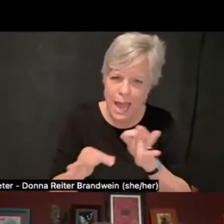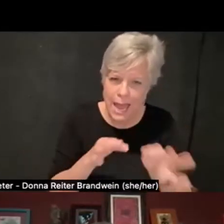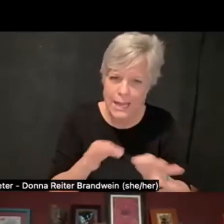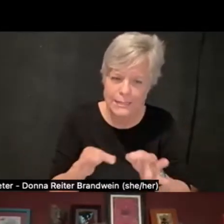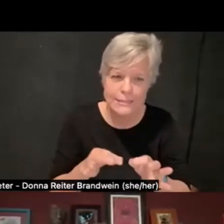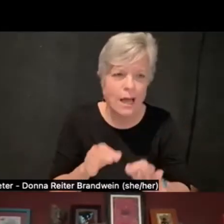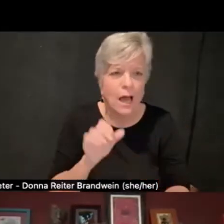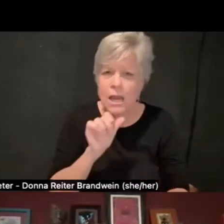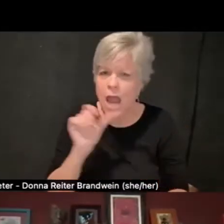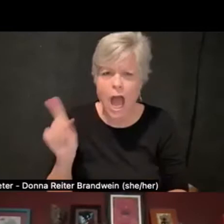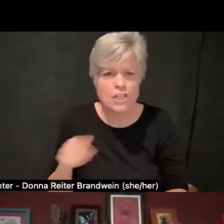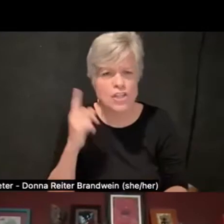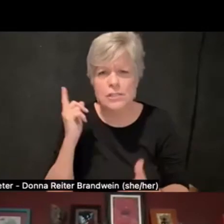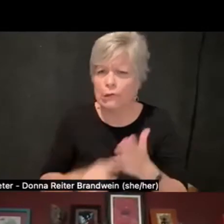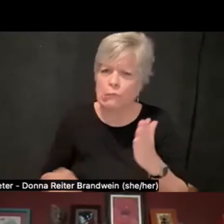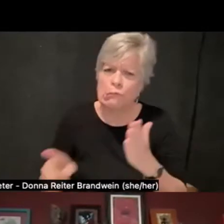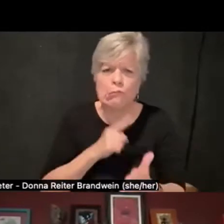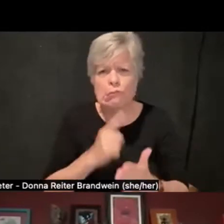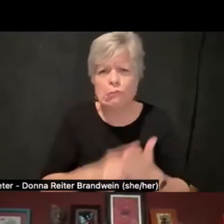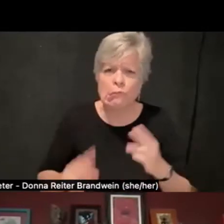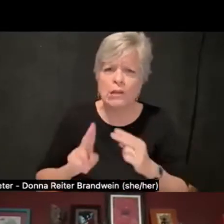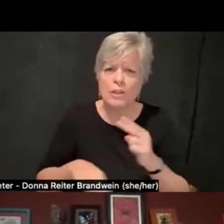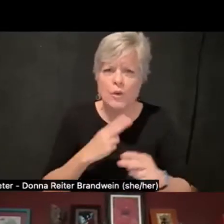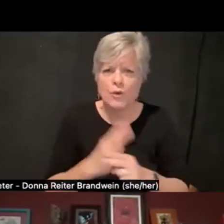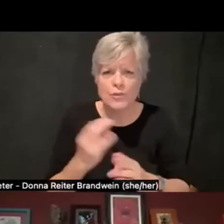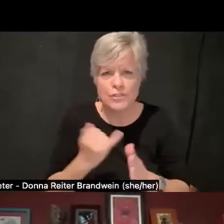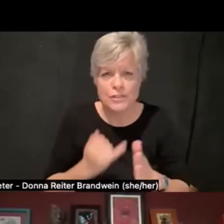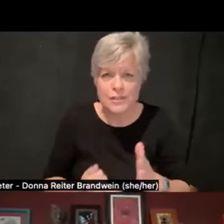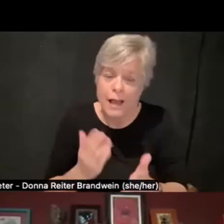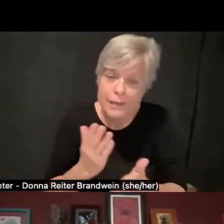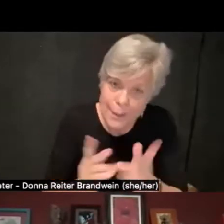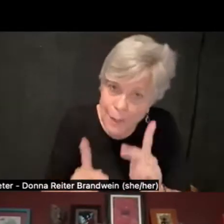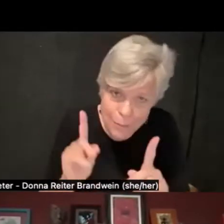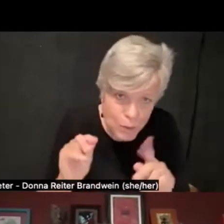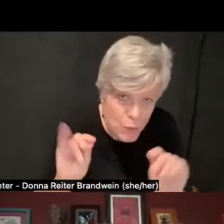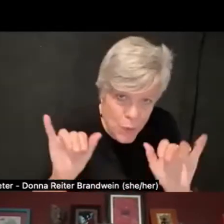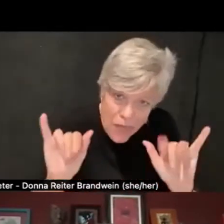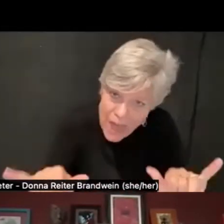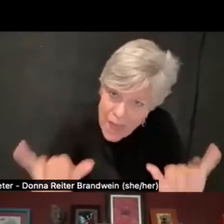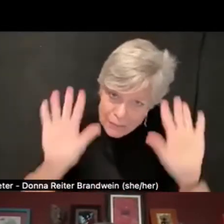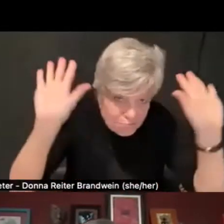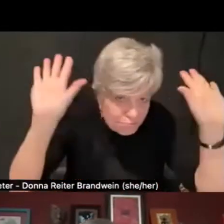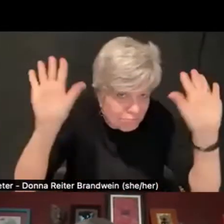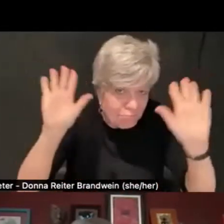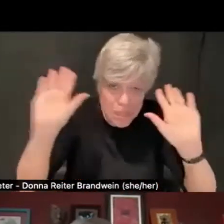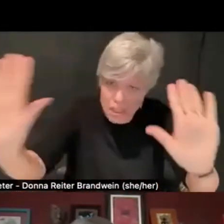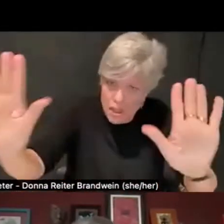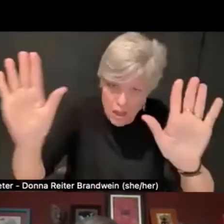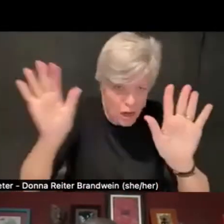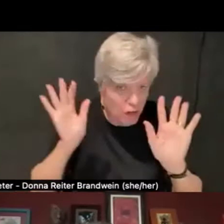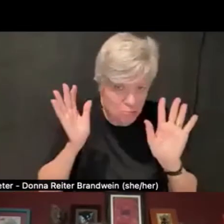and critiquing universal design as some people do, which is their prerogative and I get some of that and why,